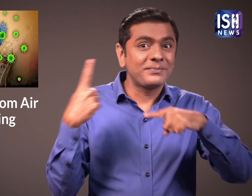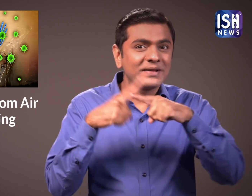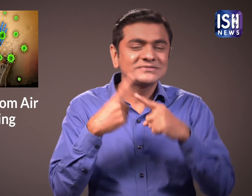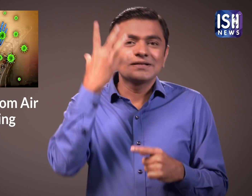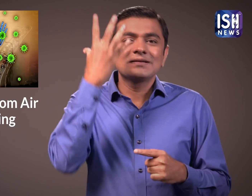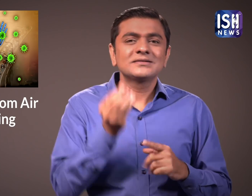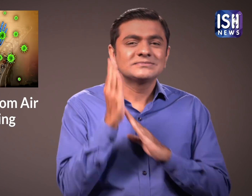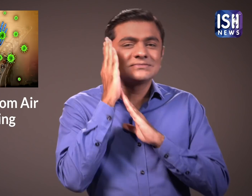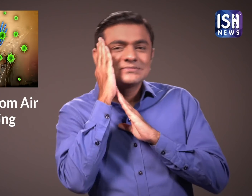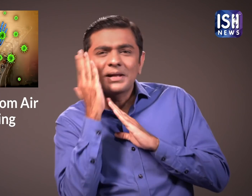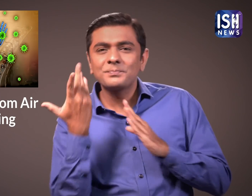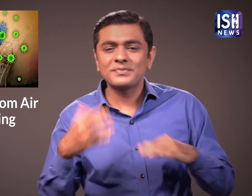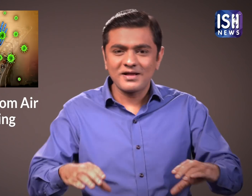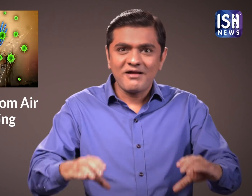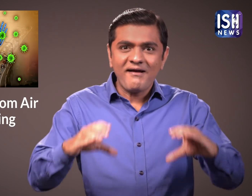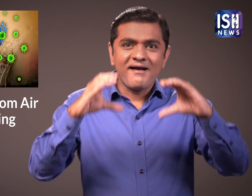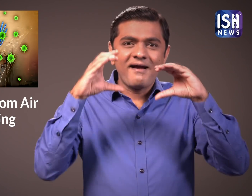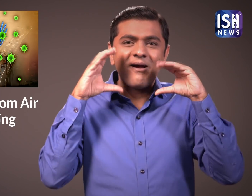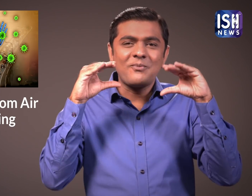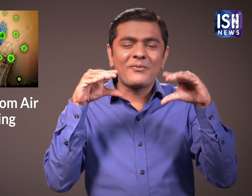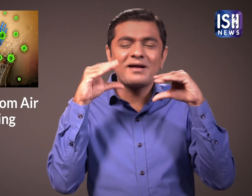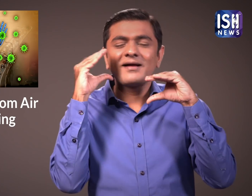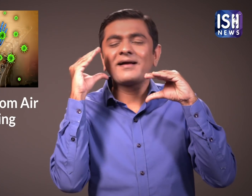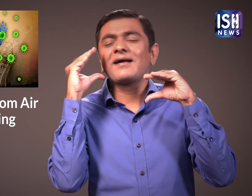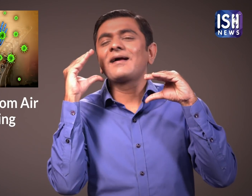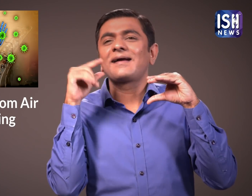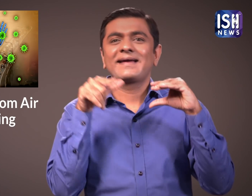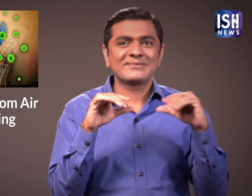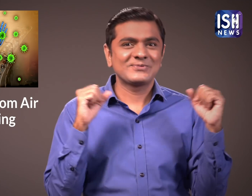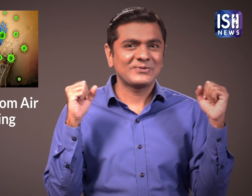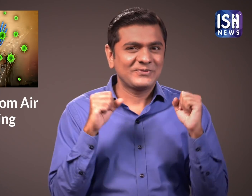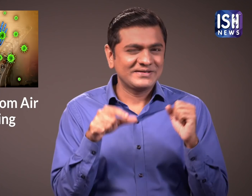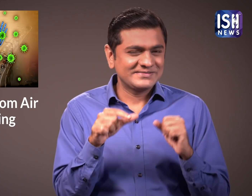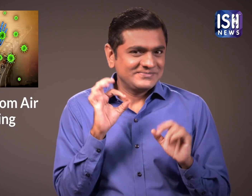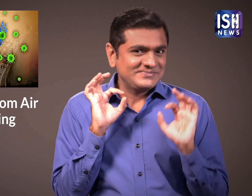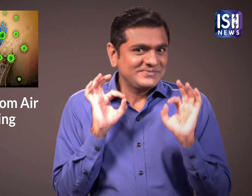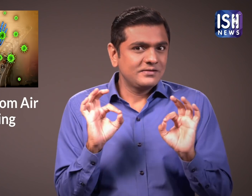It is the time for warm blankets.